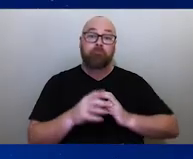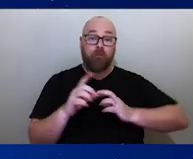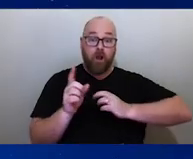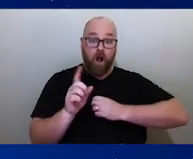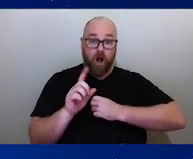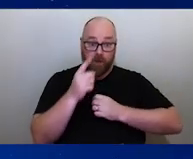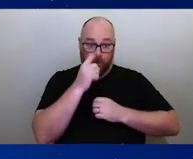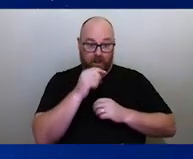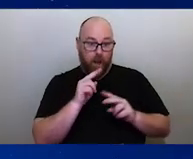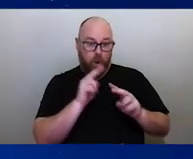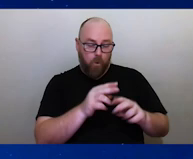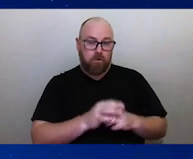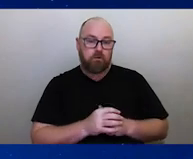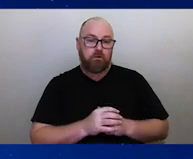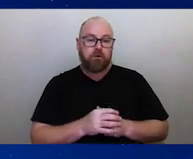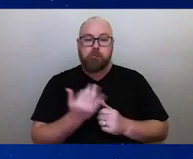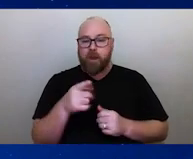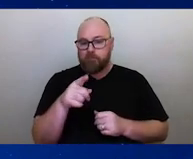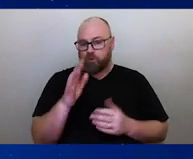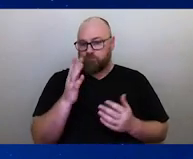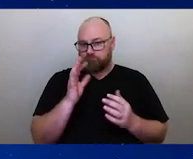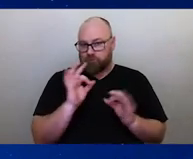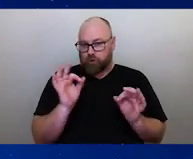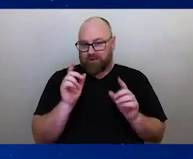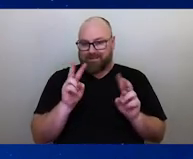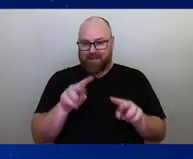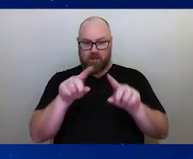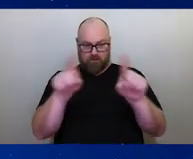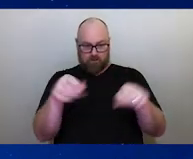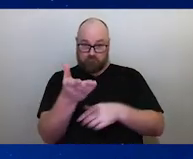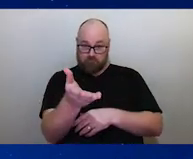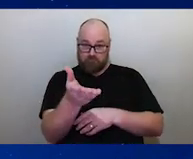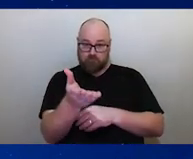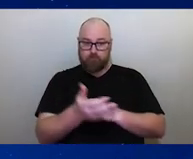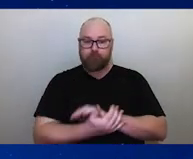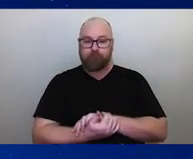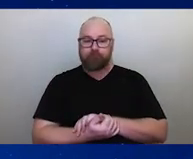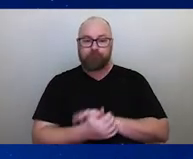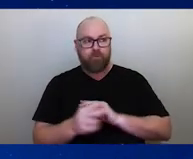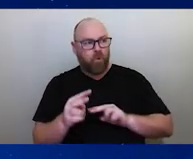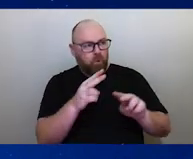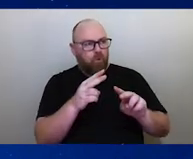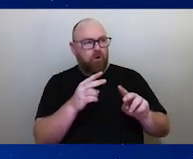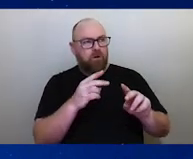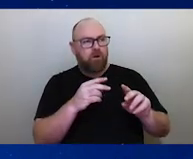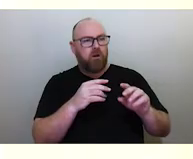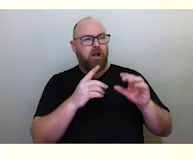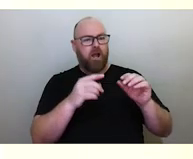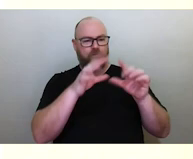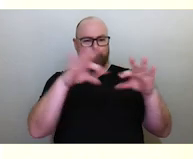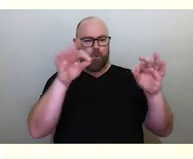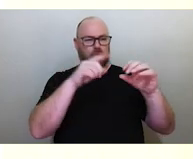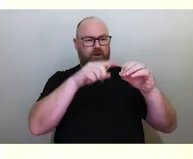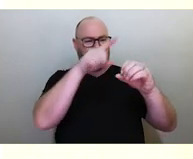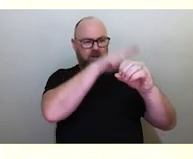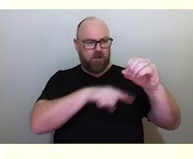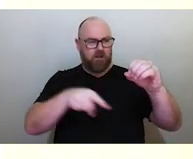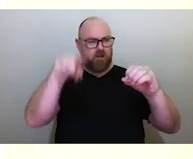how many people may have seen this in the sky before, but if you look outside and you see a bright ring around the moon, it's called the Halo.